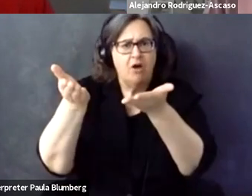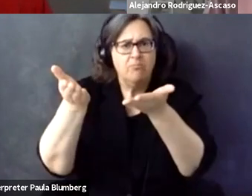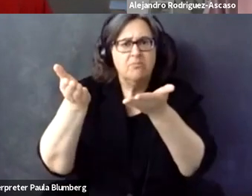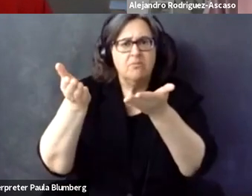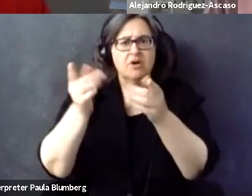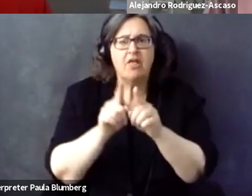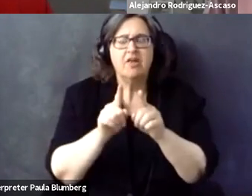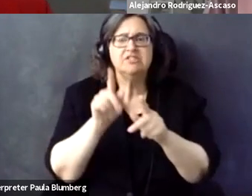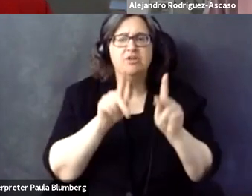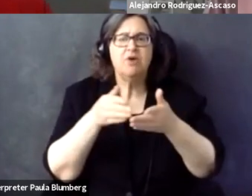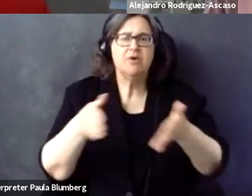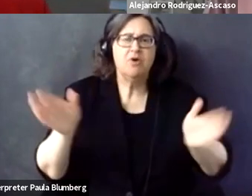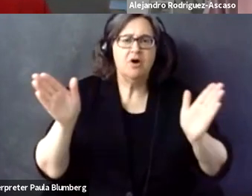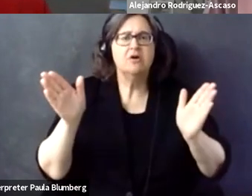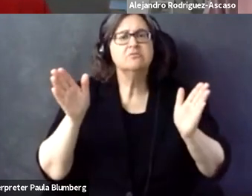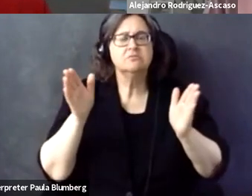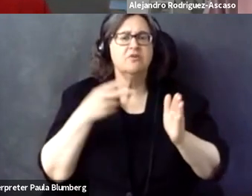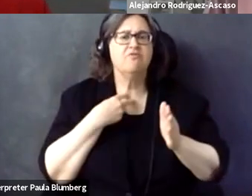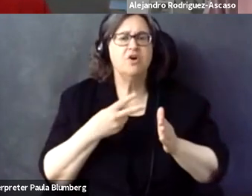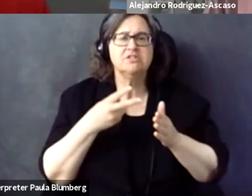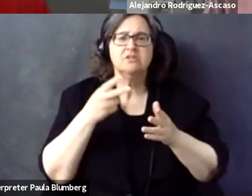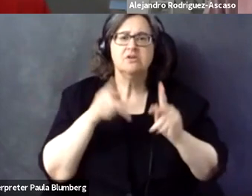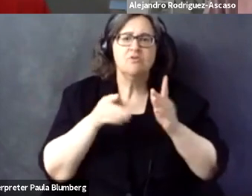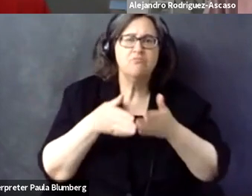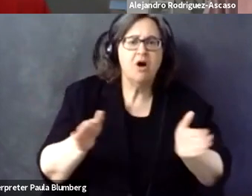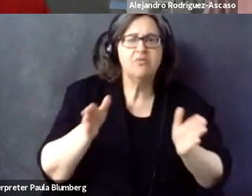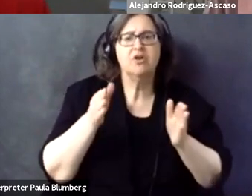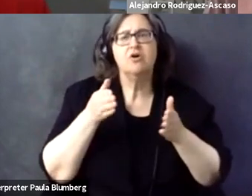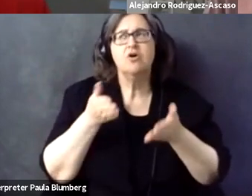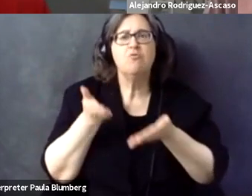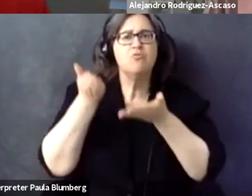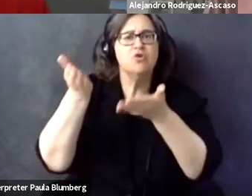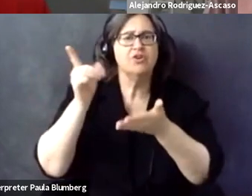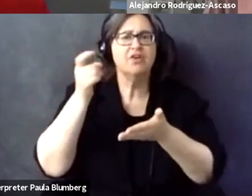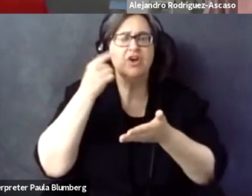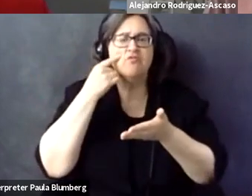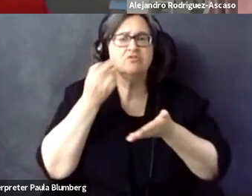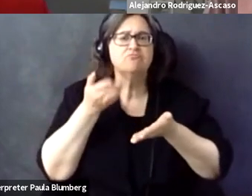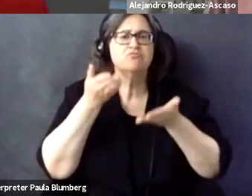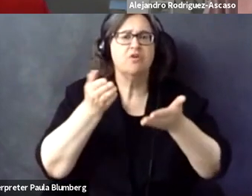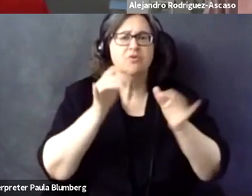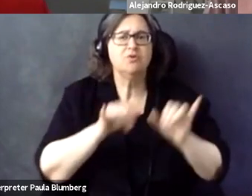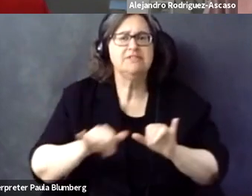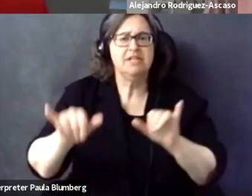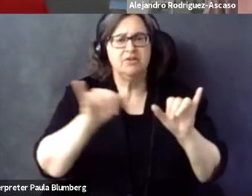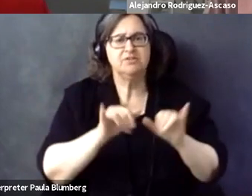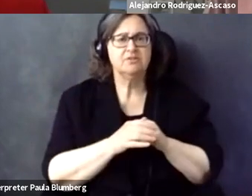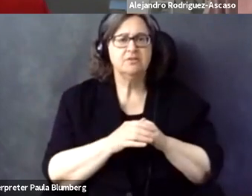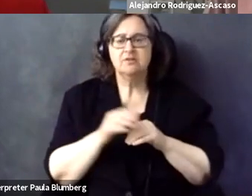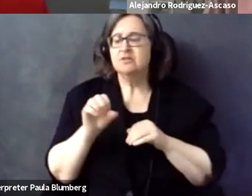shape, policies, bring them up, discuss them, and then bring them forward as a public, in a public voice, in a public fashion